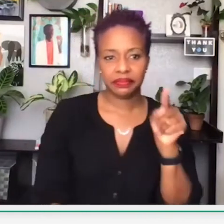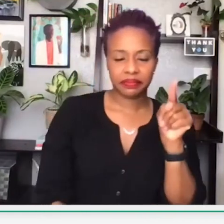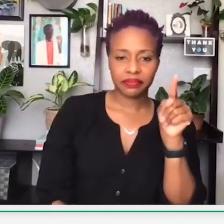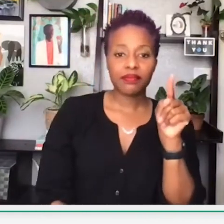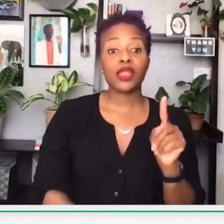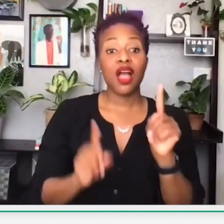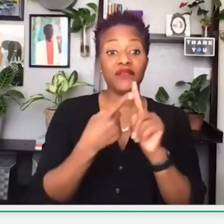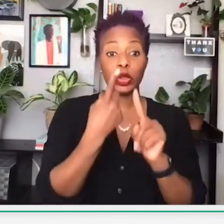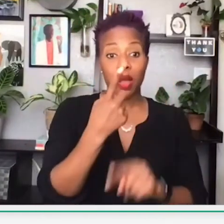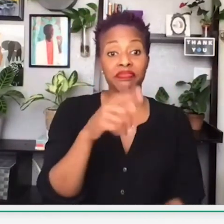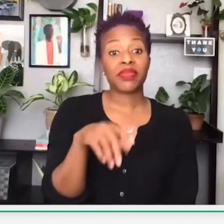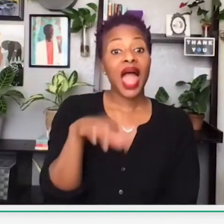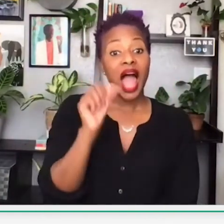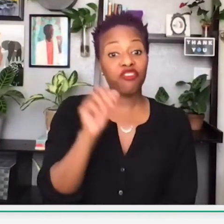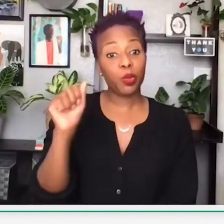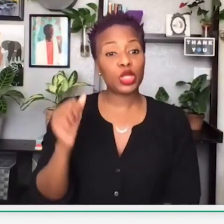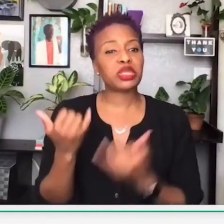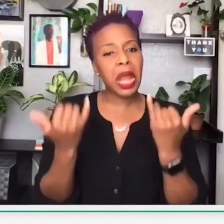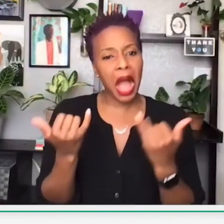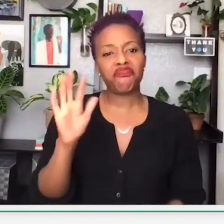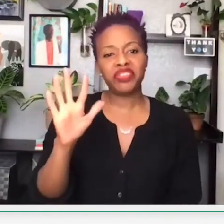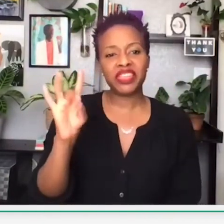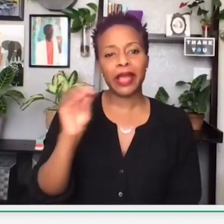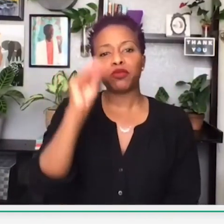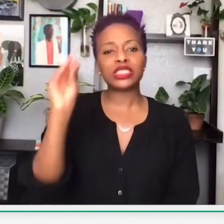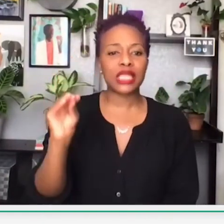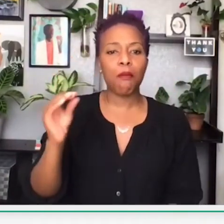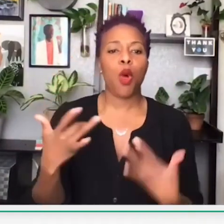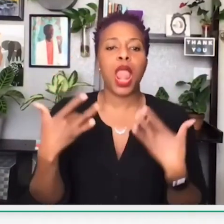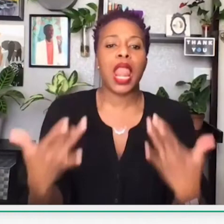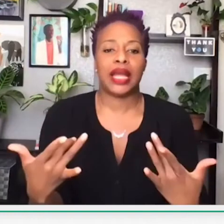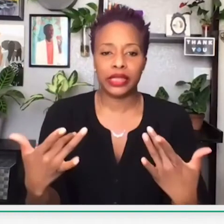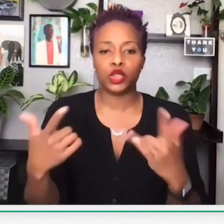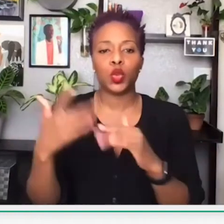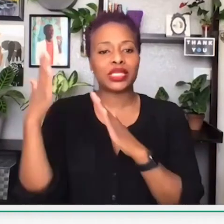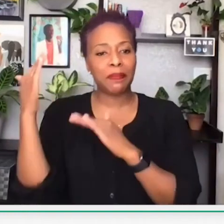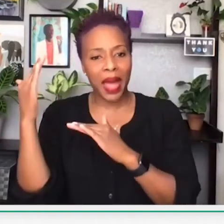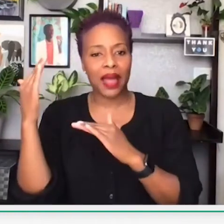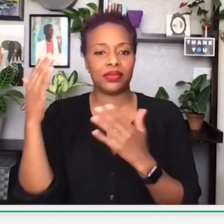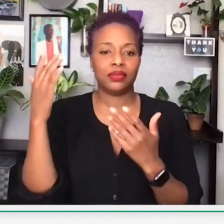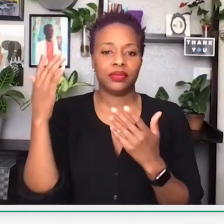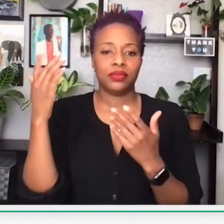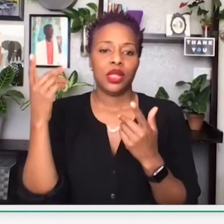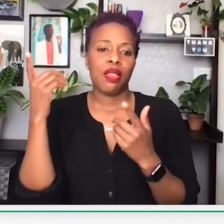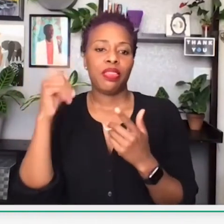Okay, so I have the facts here now. African Americans are now 58%